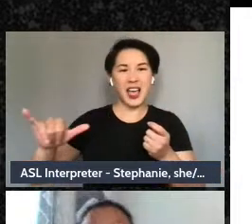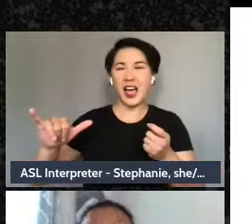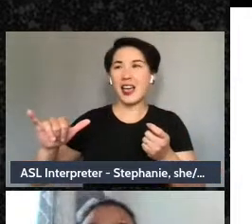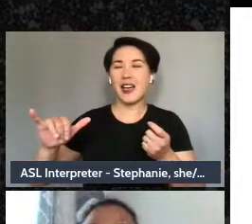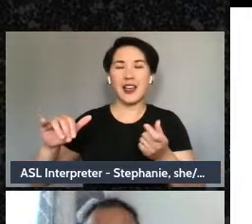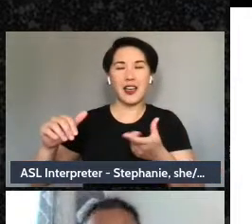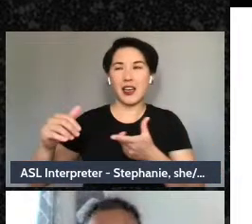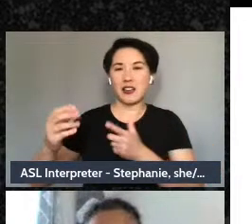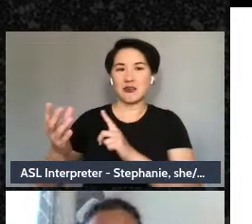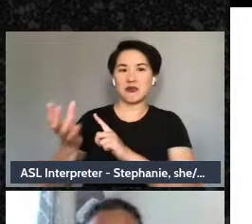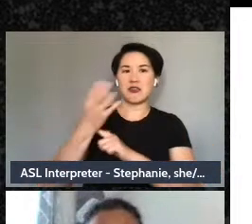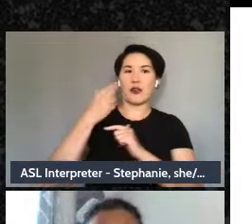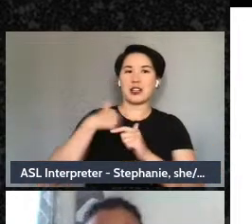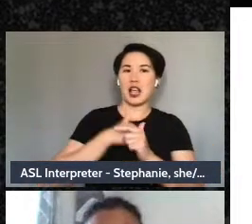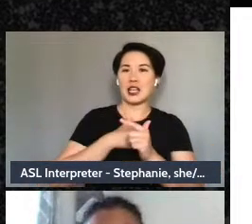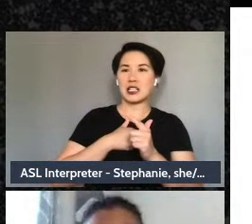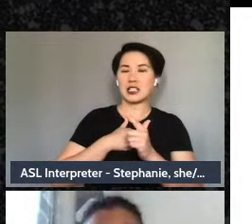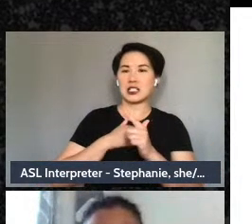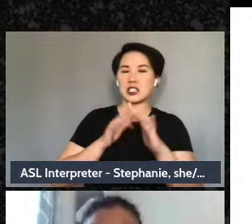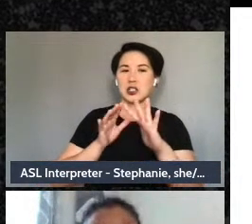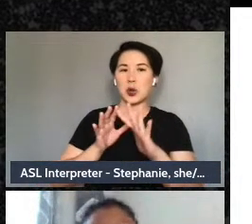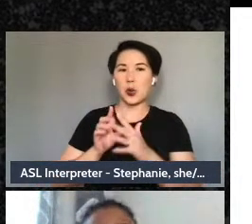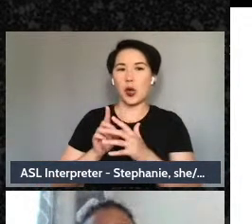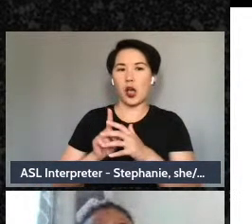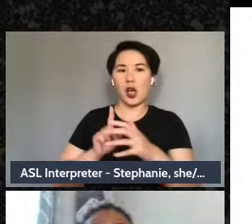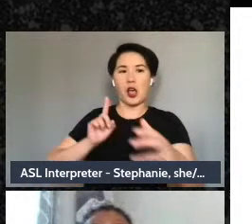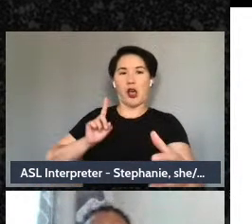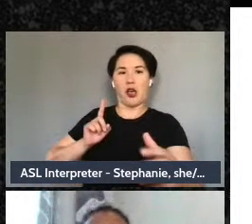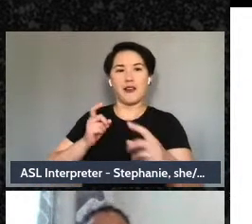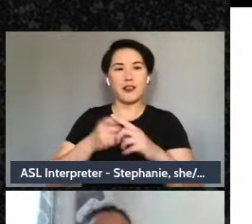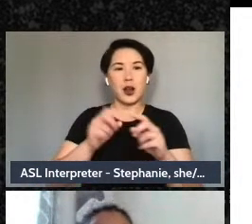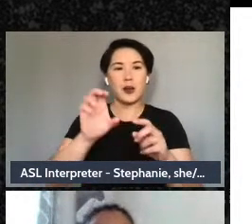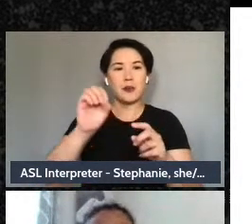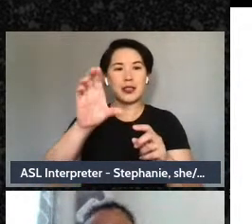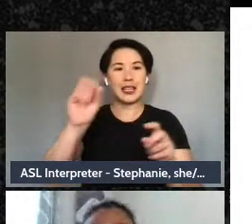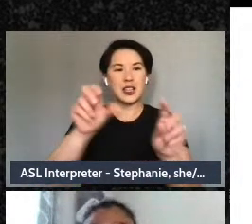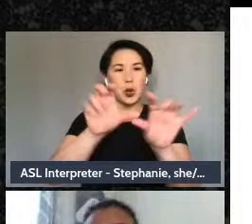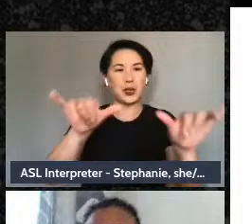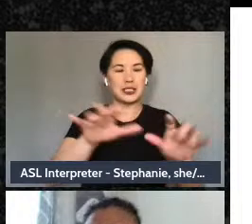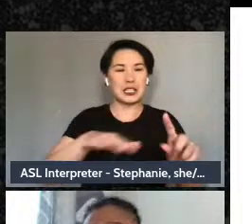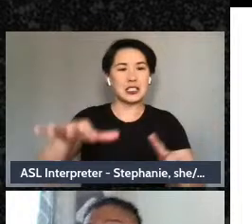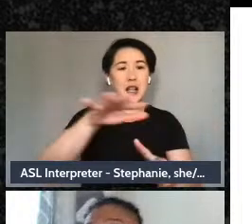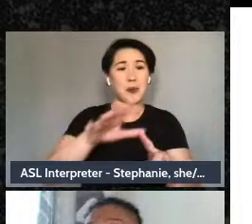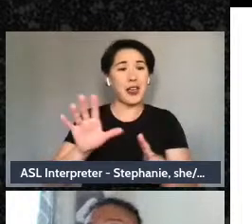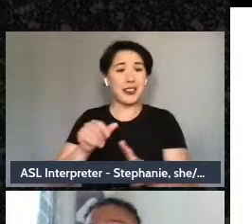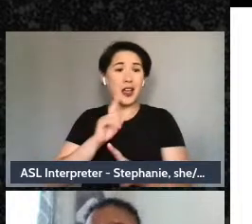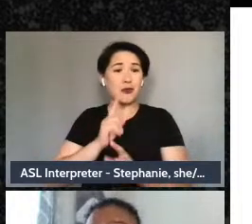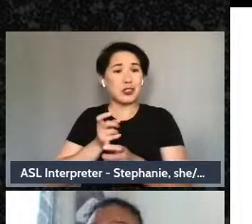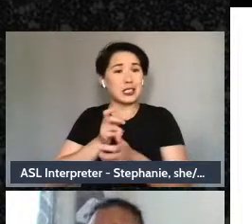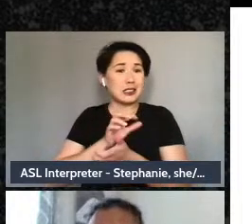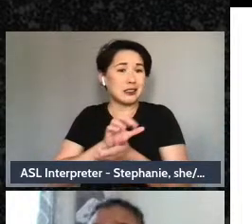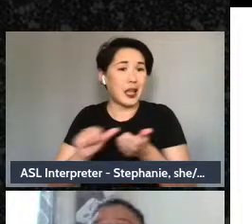ecosystem. And I think a lot of damage is done there to our frameworks when we cannot see what